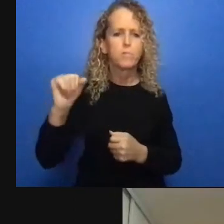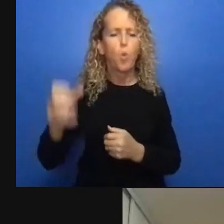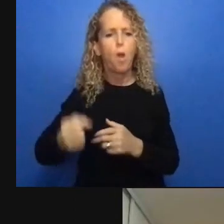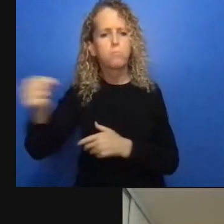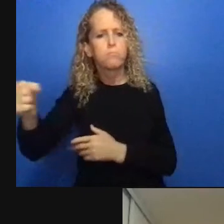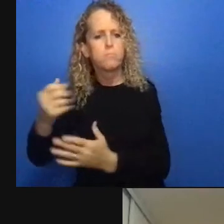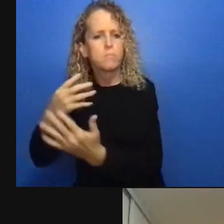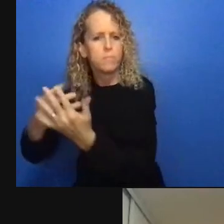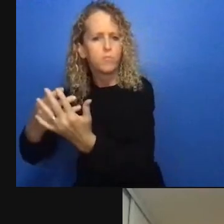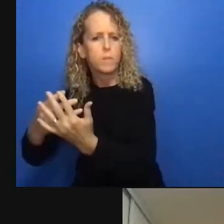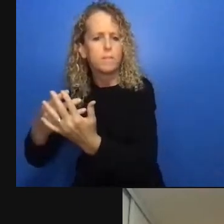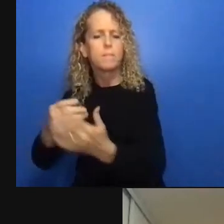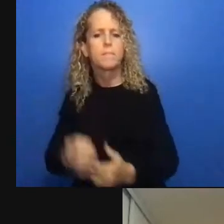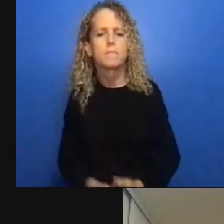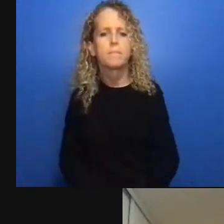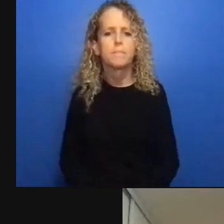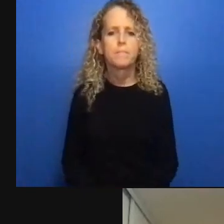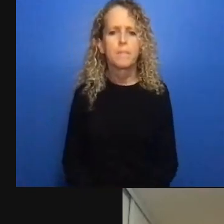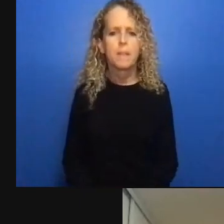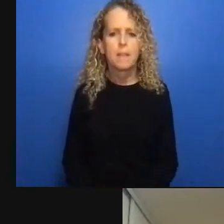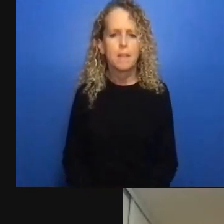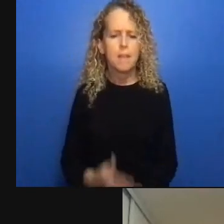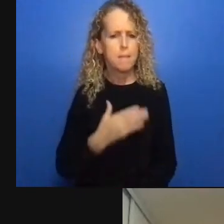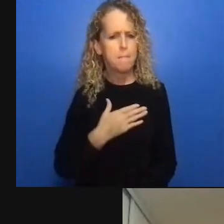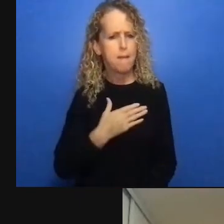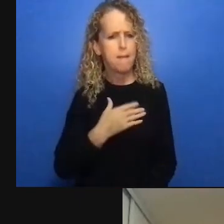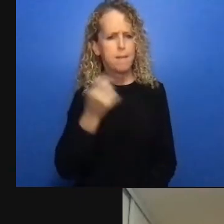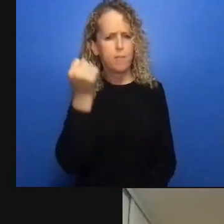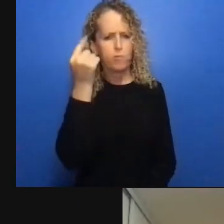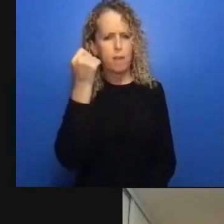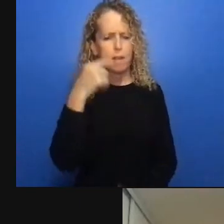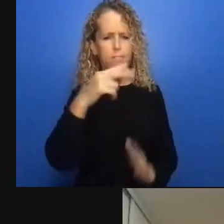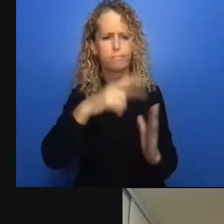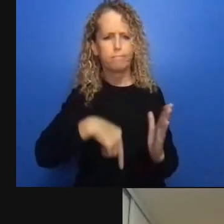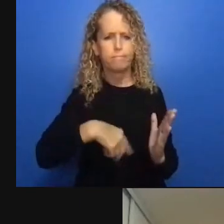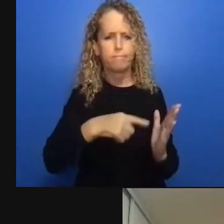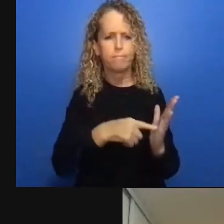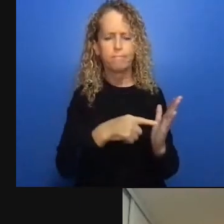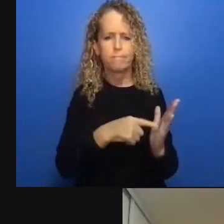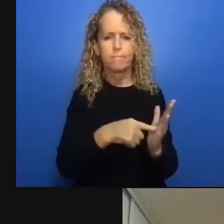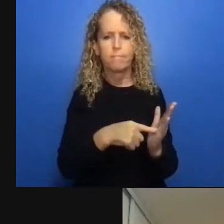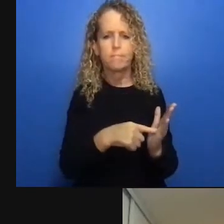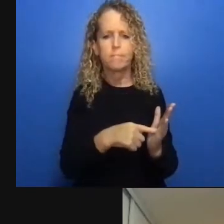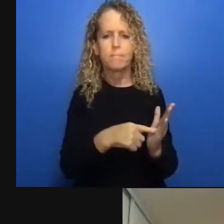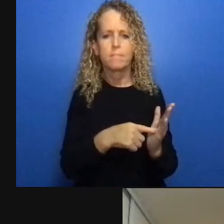what are they saying in response to this I think Martha is one of our best situations